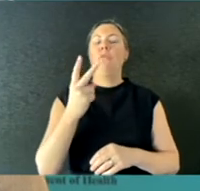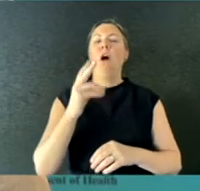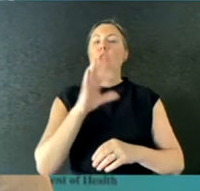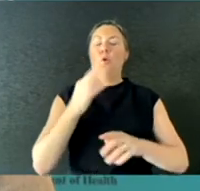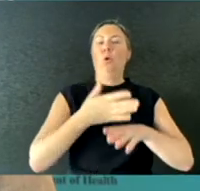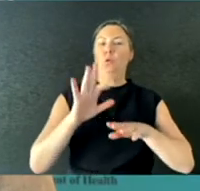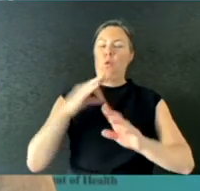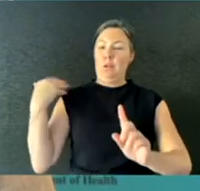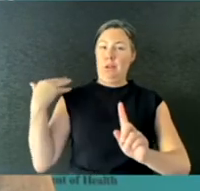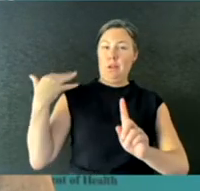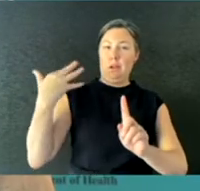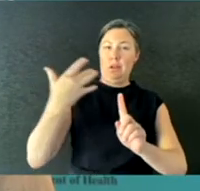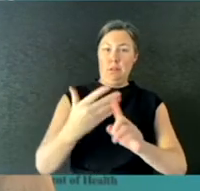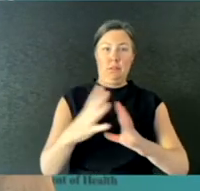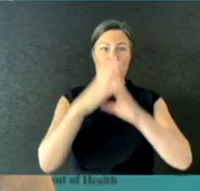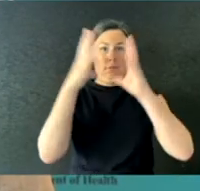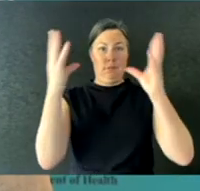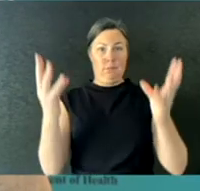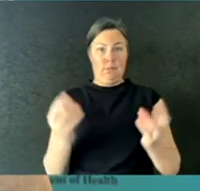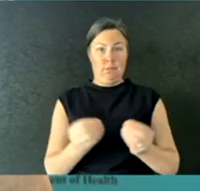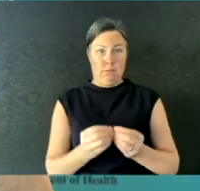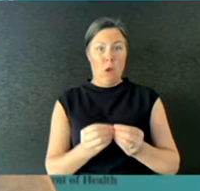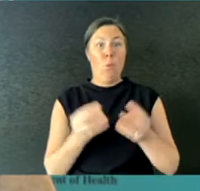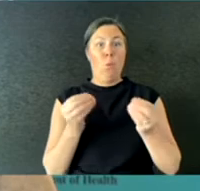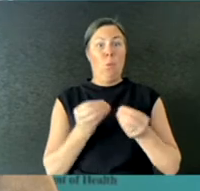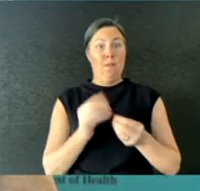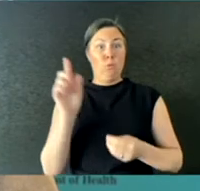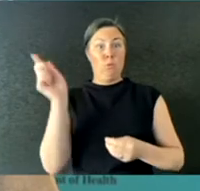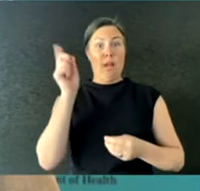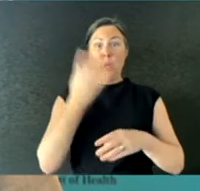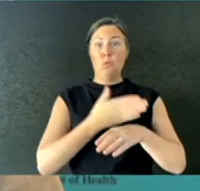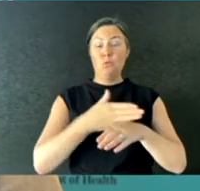an increase of only 16 newly confirmed cases in the past 24 hours.